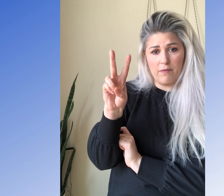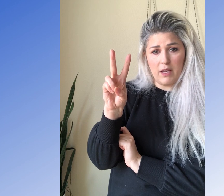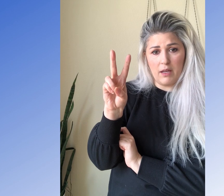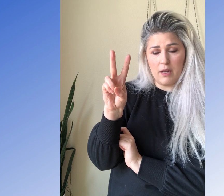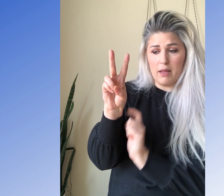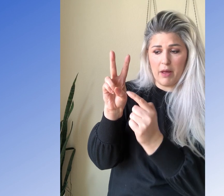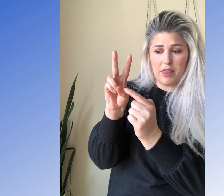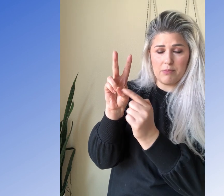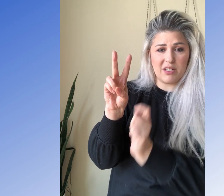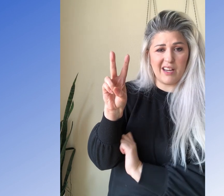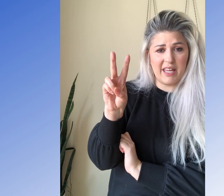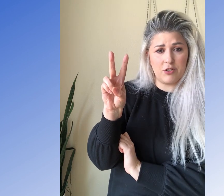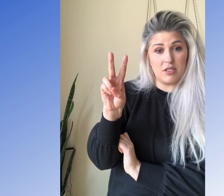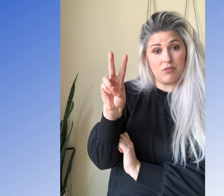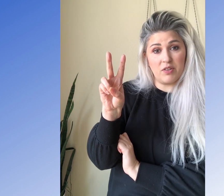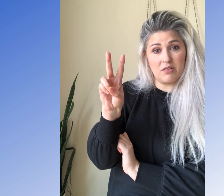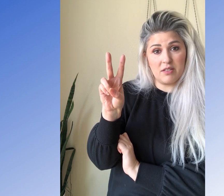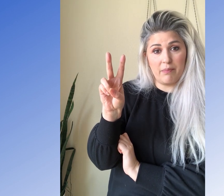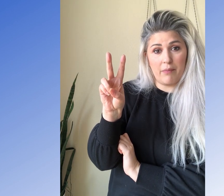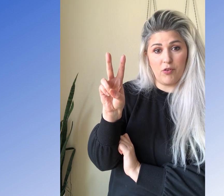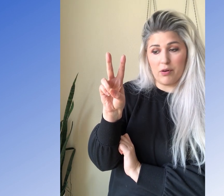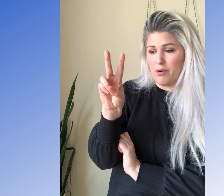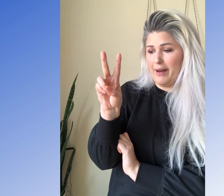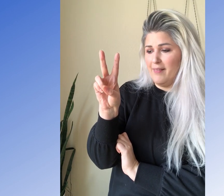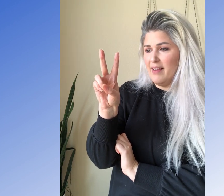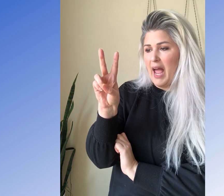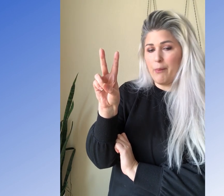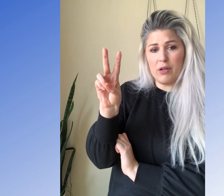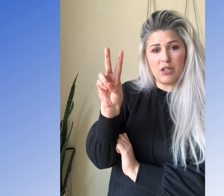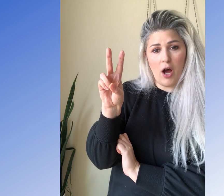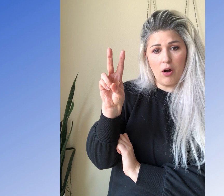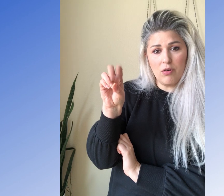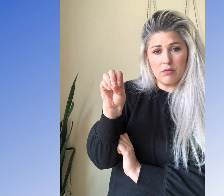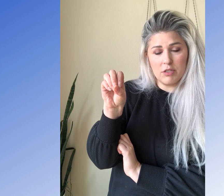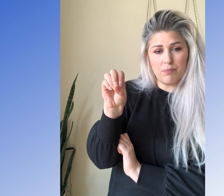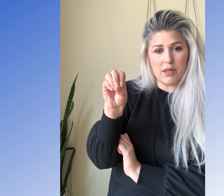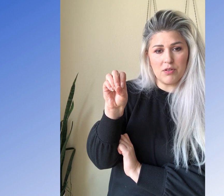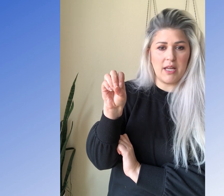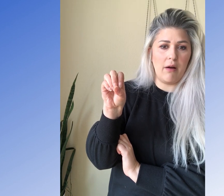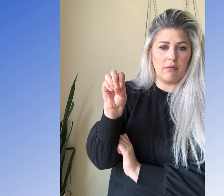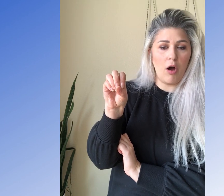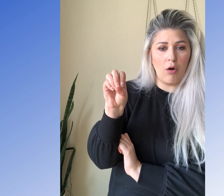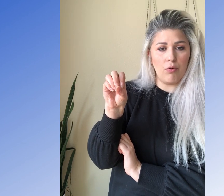V and then my thumb just kinda catches those fingers as they pop for right? And I'm going to the, Oh just bring those down. Oh,